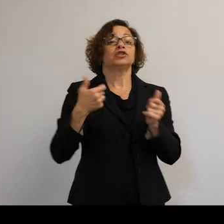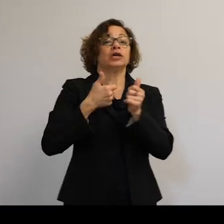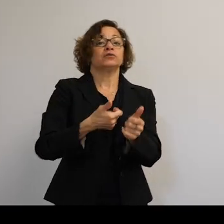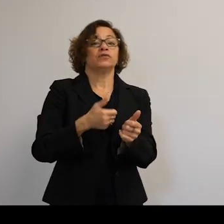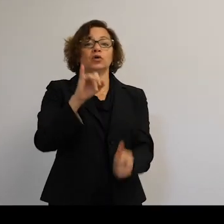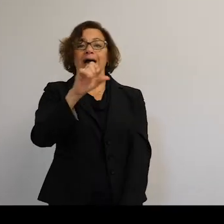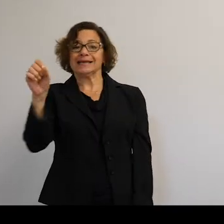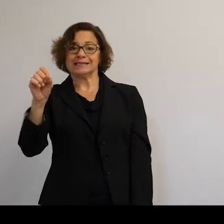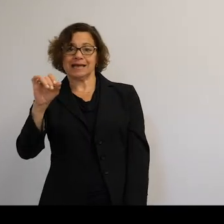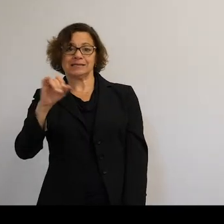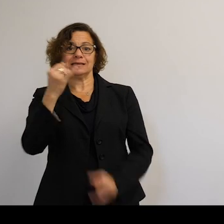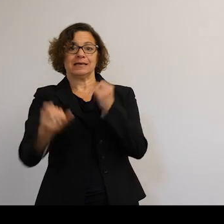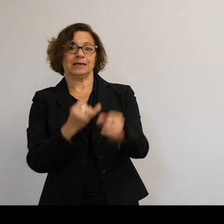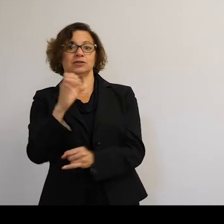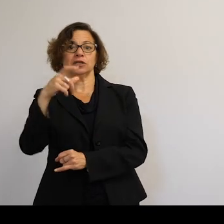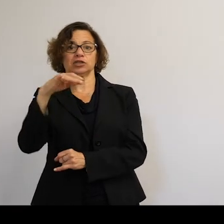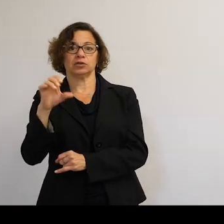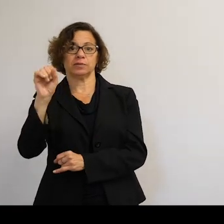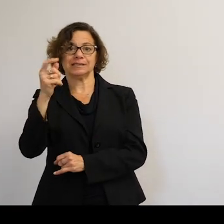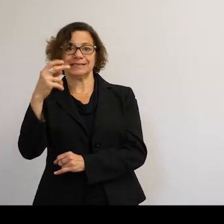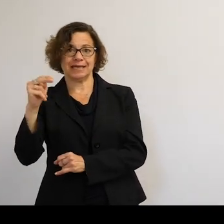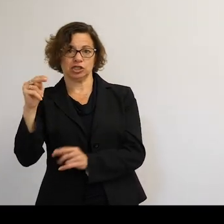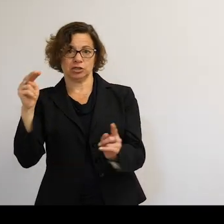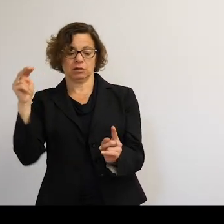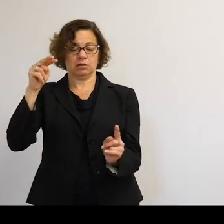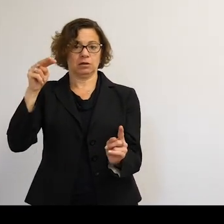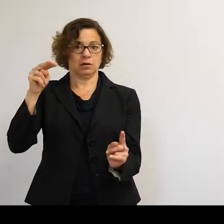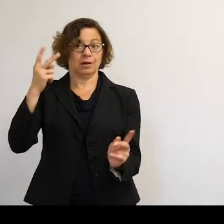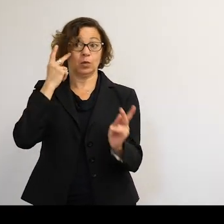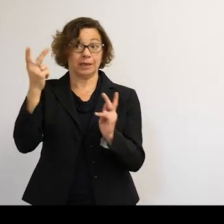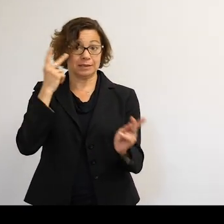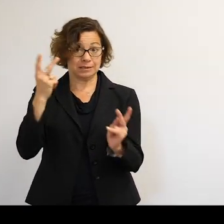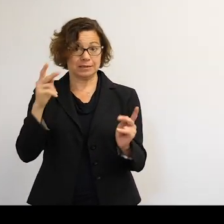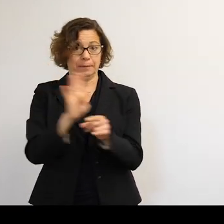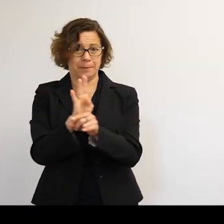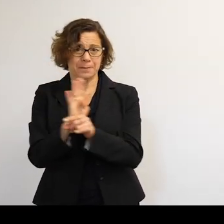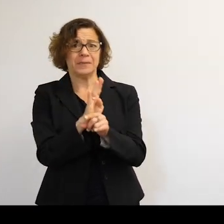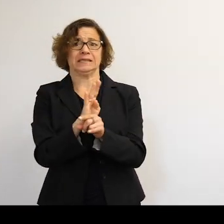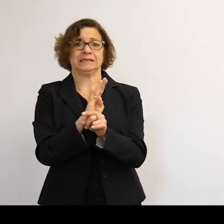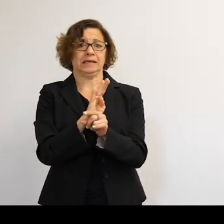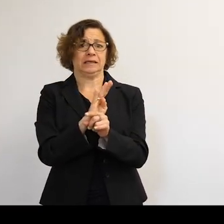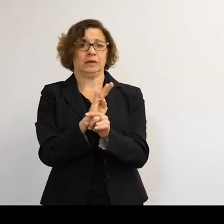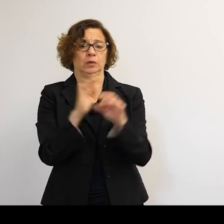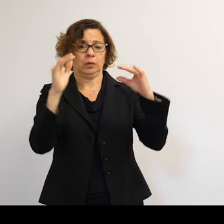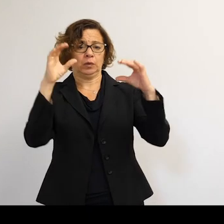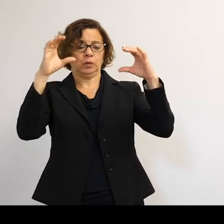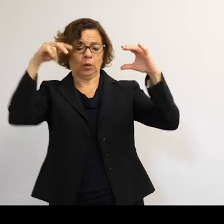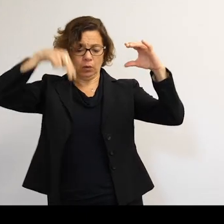Space Station, we can see how busy it's getting down in low Earth orbit.